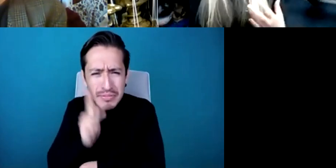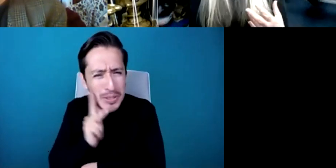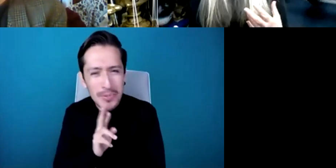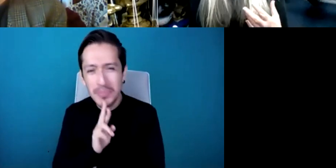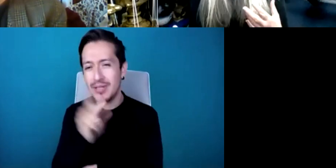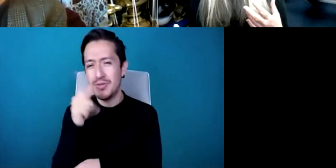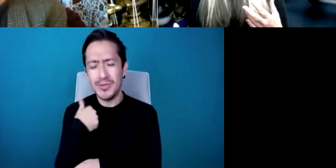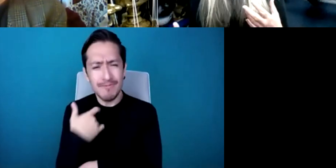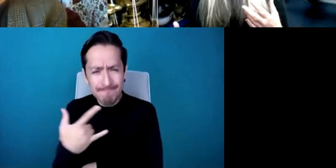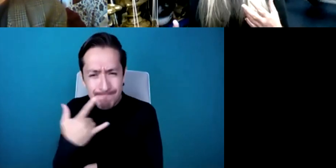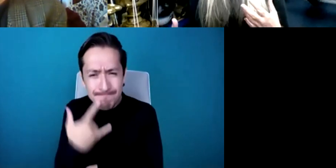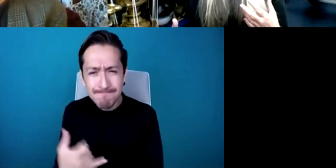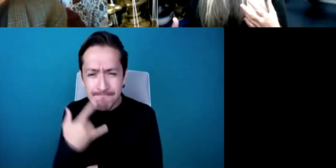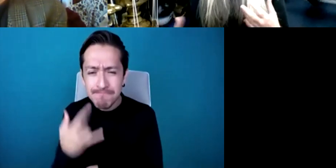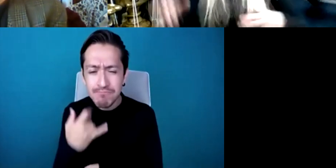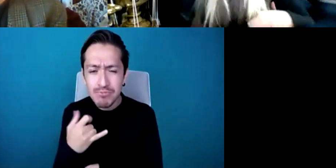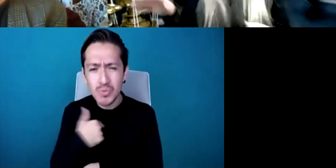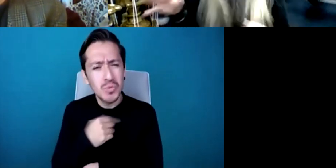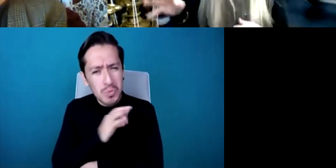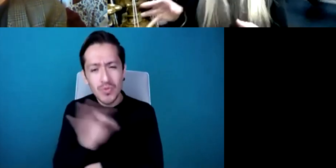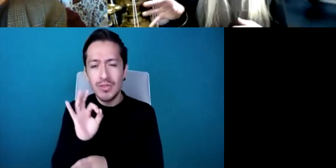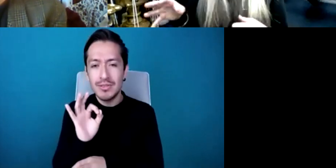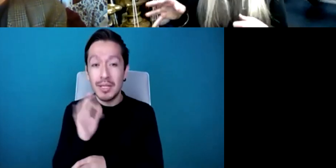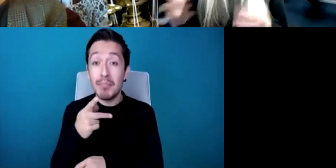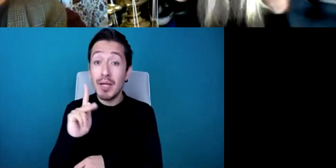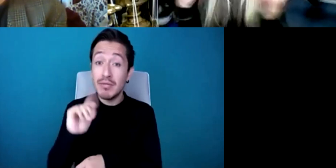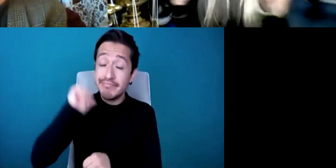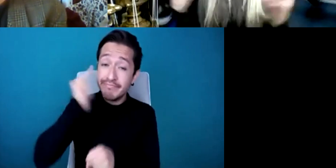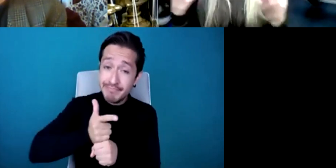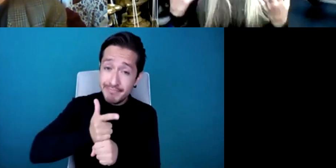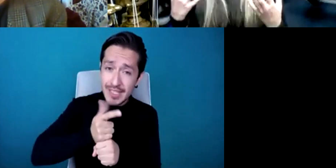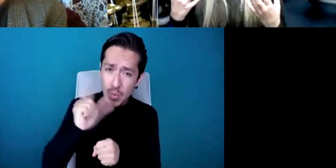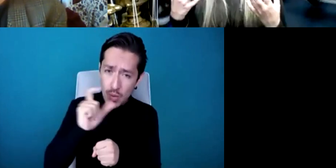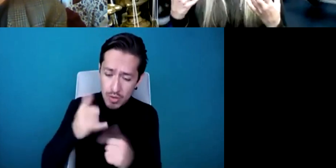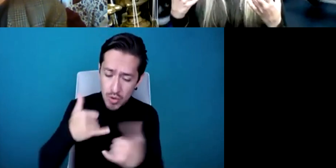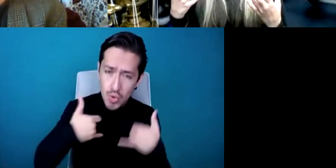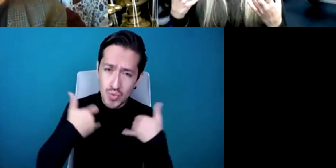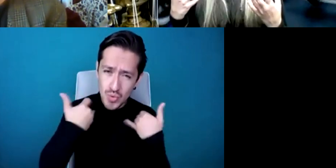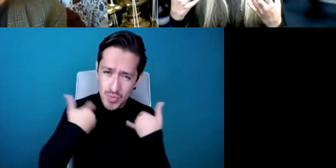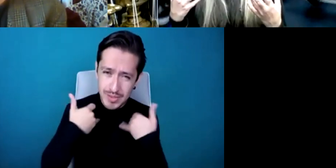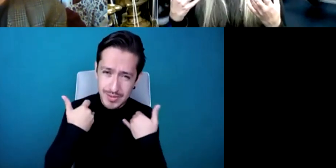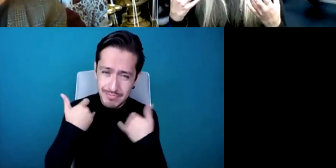got to realize that you know when you're young and you know I remember as a youngster, you